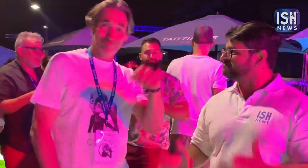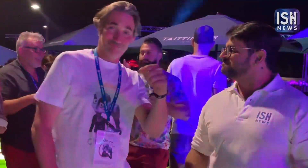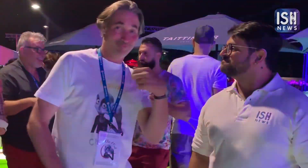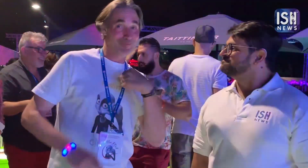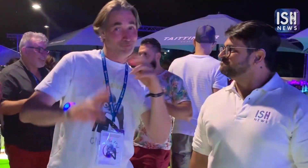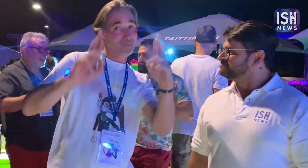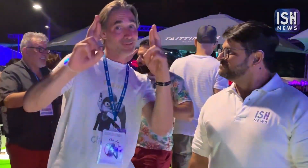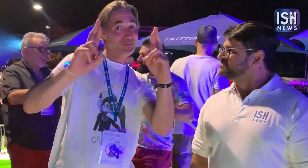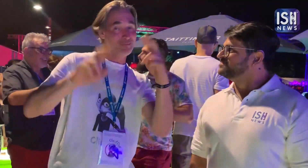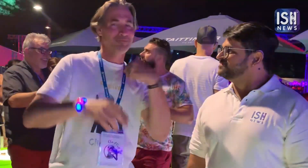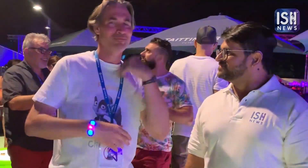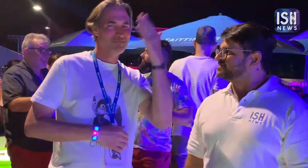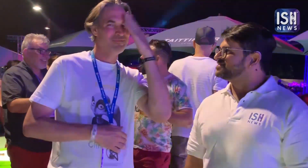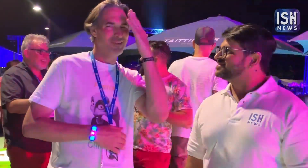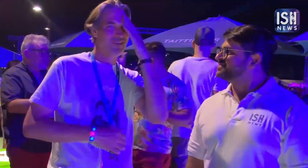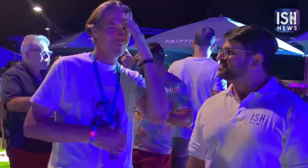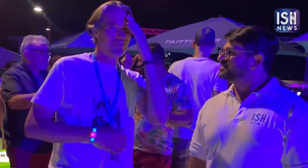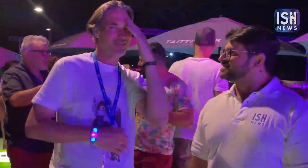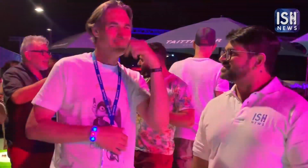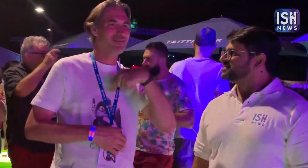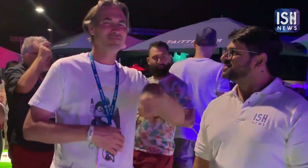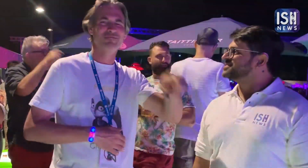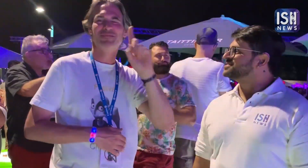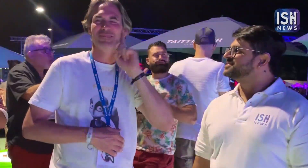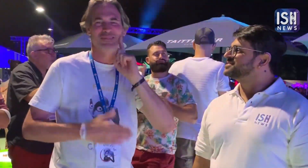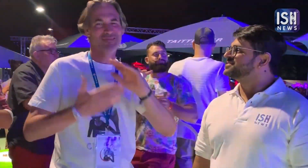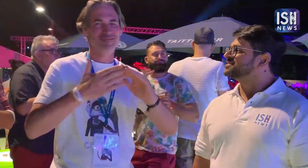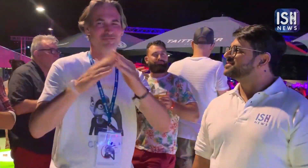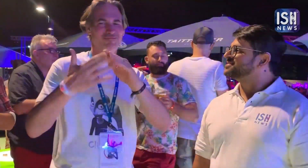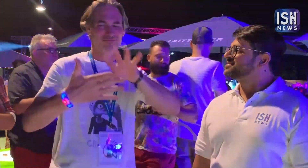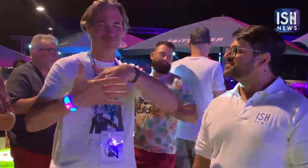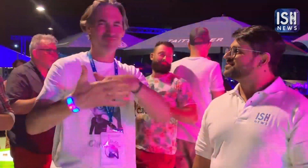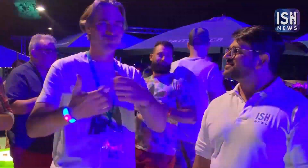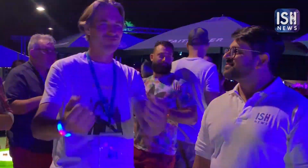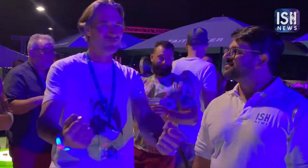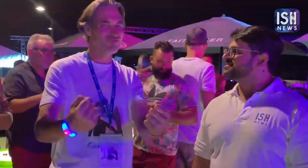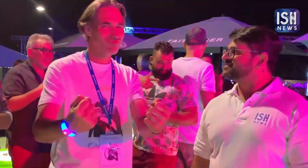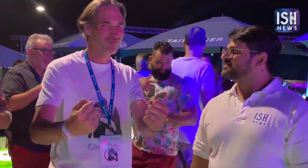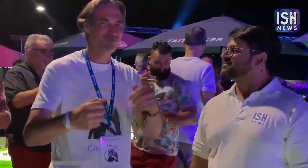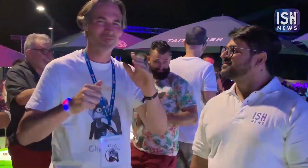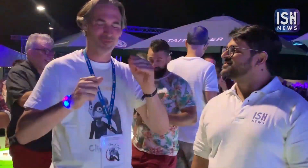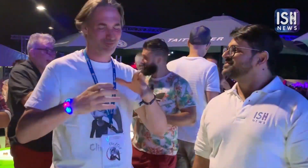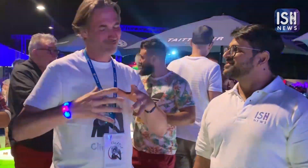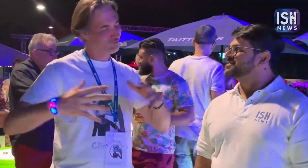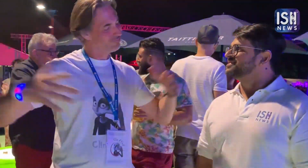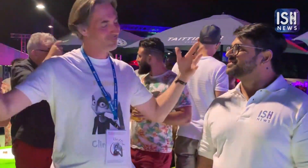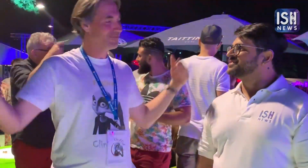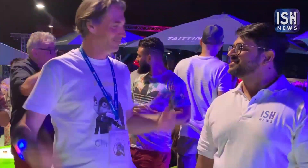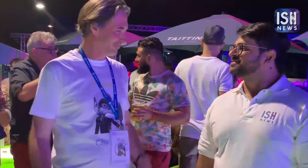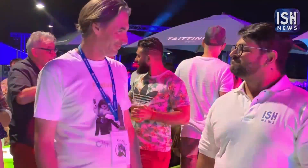Yes I hope. I know Sign Language is very strong among the Deaf community. I hope it grows.